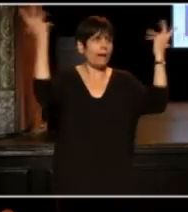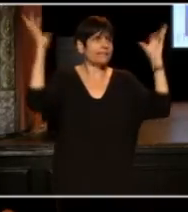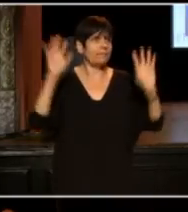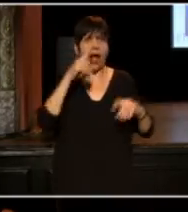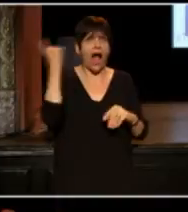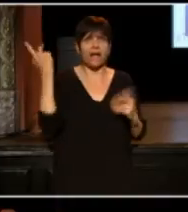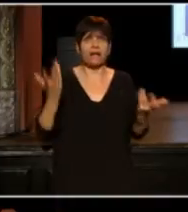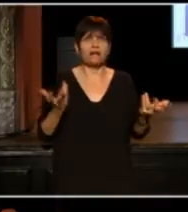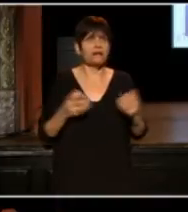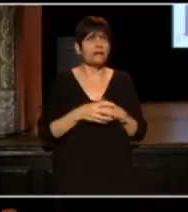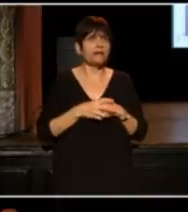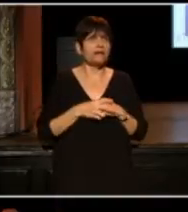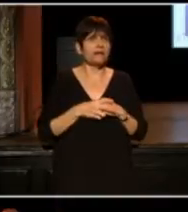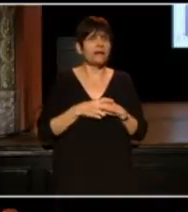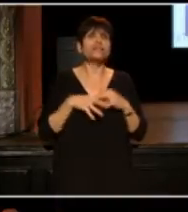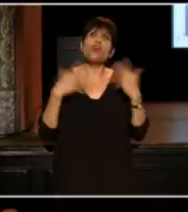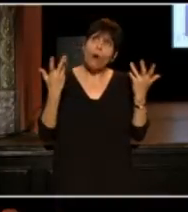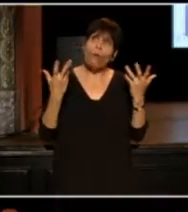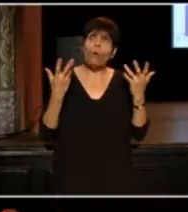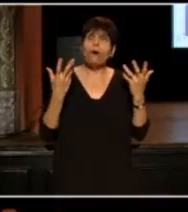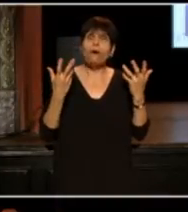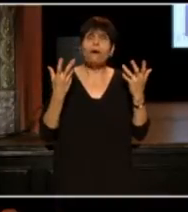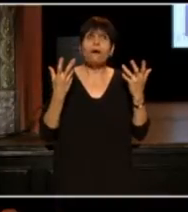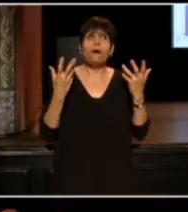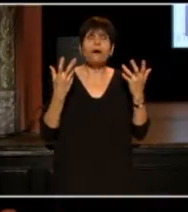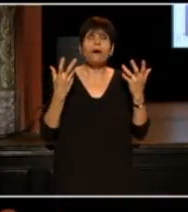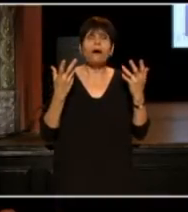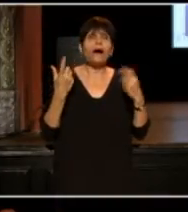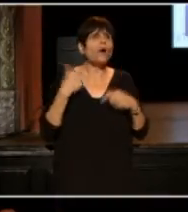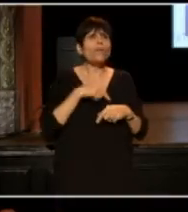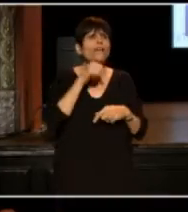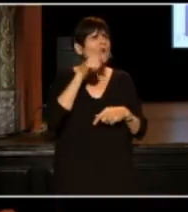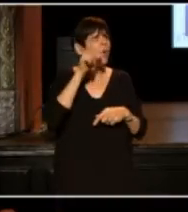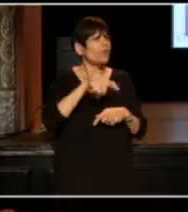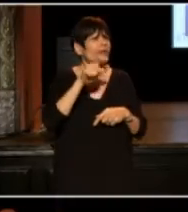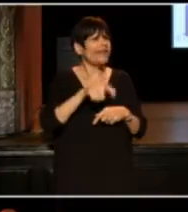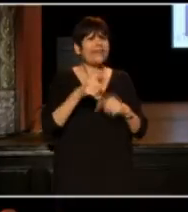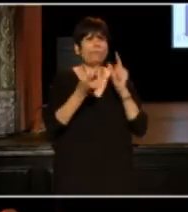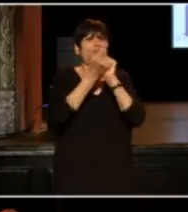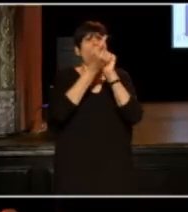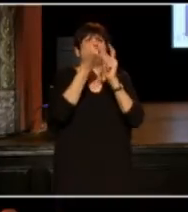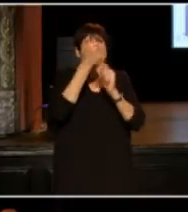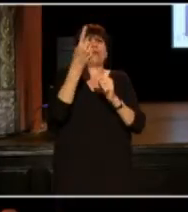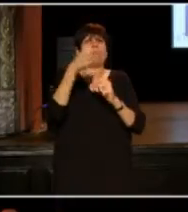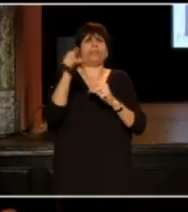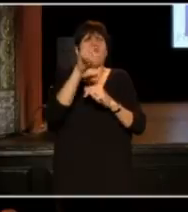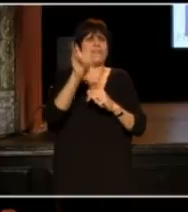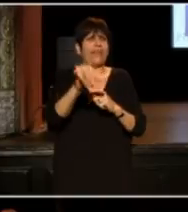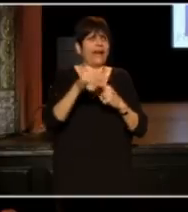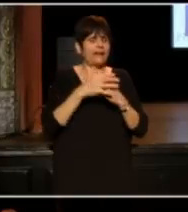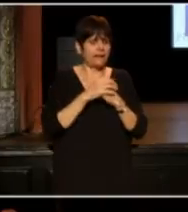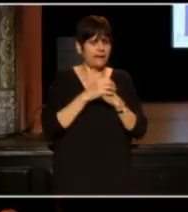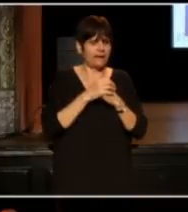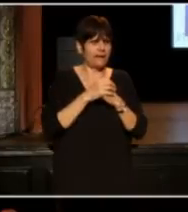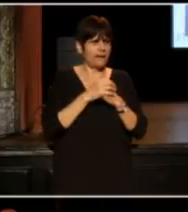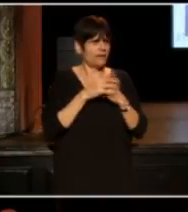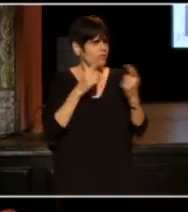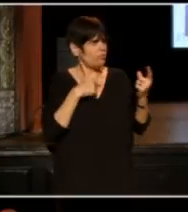So, we don't really think about it like that. I mean, yeah, oh my god, is he black? is he black?